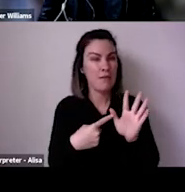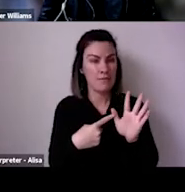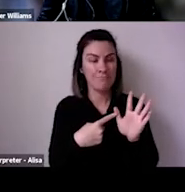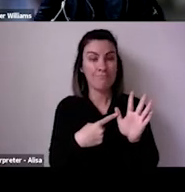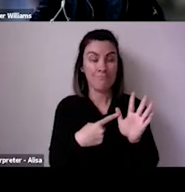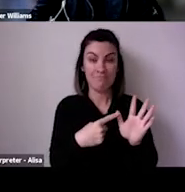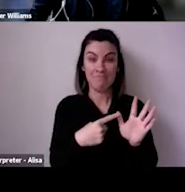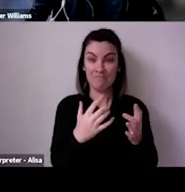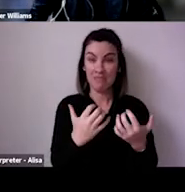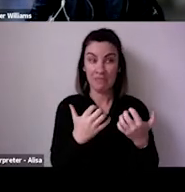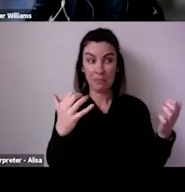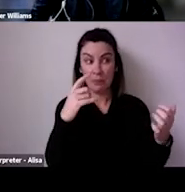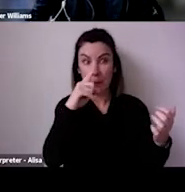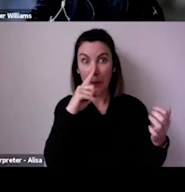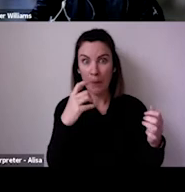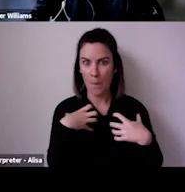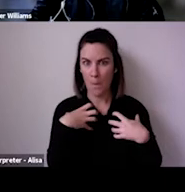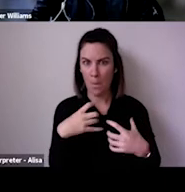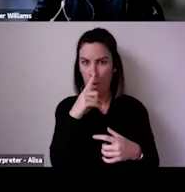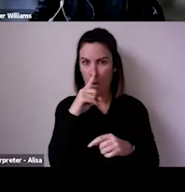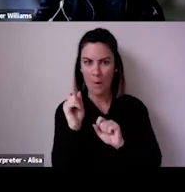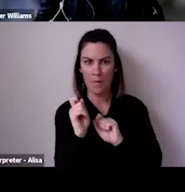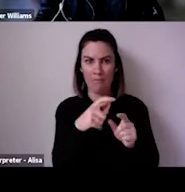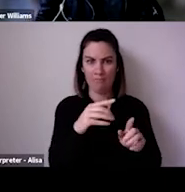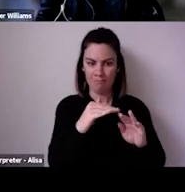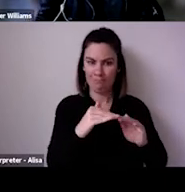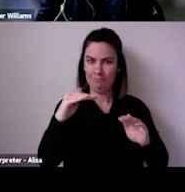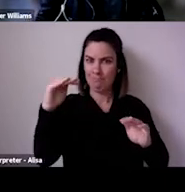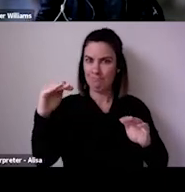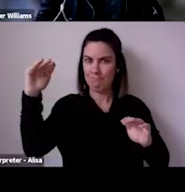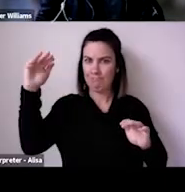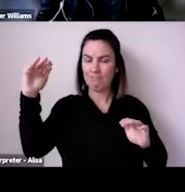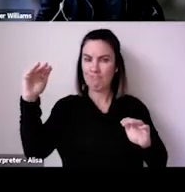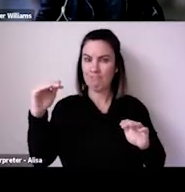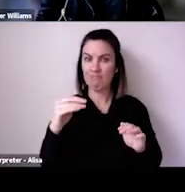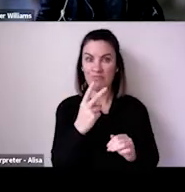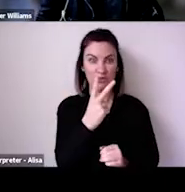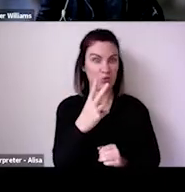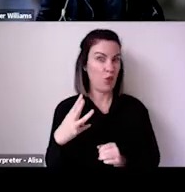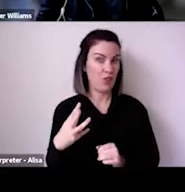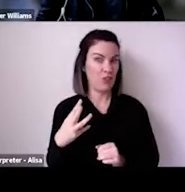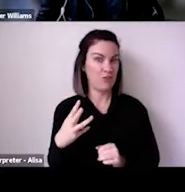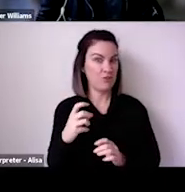was and the sort of surge after surge and a surge starting in the southern states and